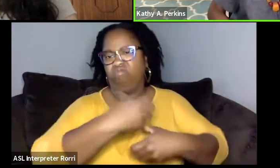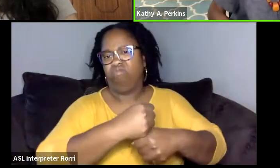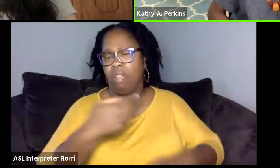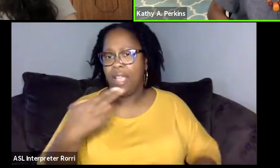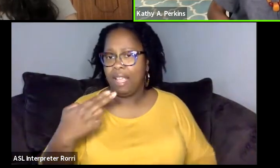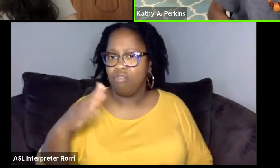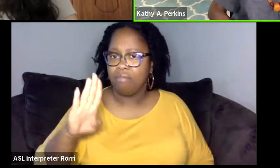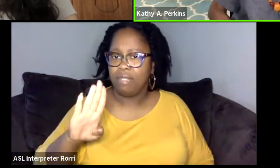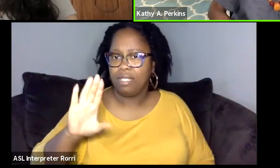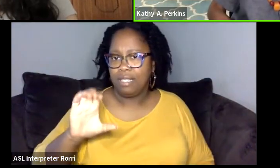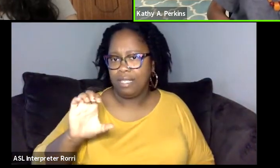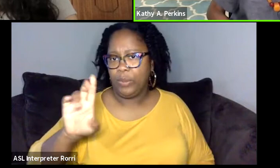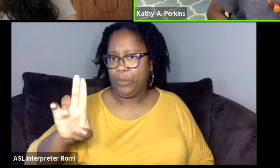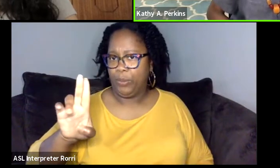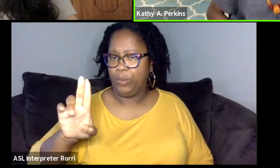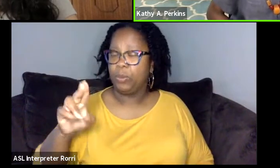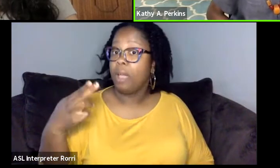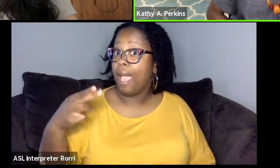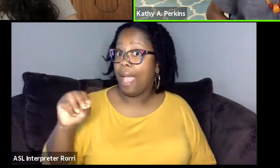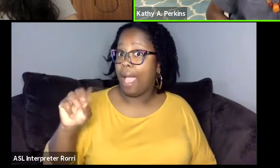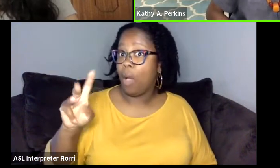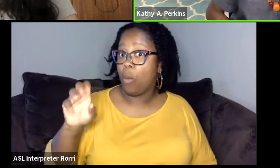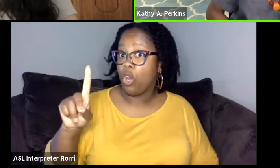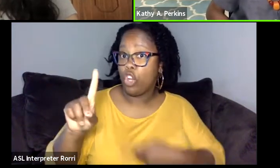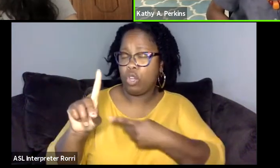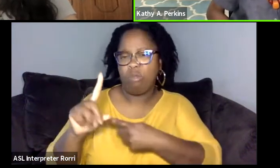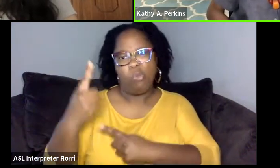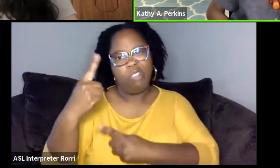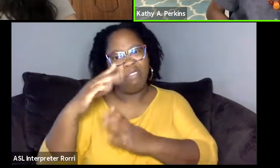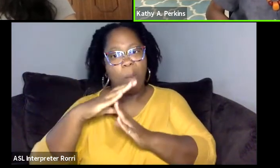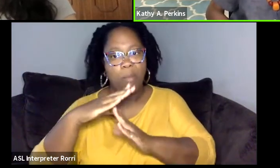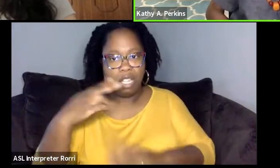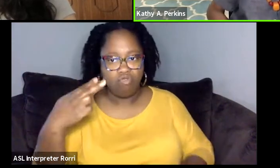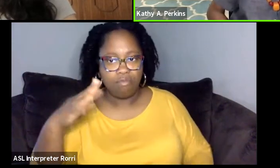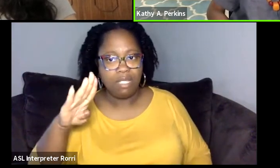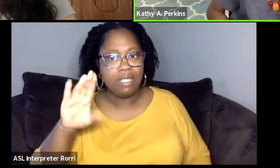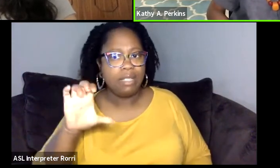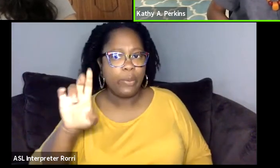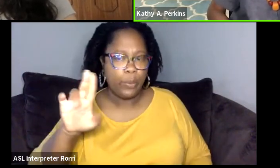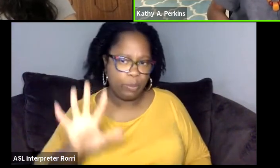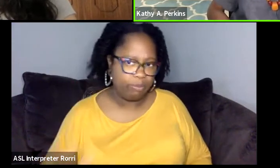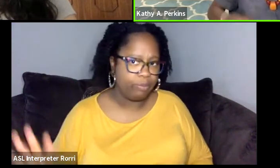and Howard is one of the major HBCUs in the country. It's in Washington, DC.